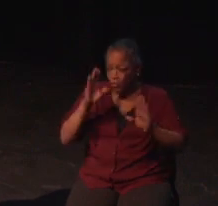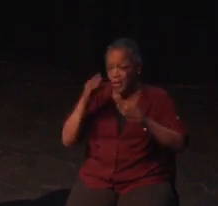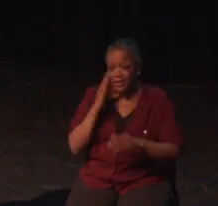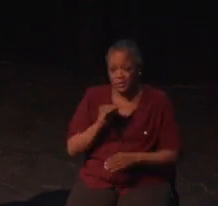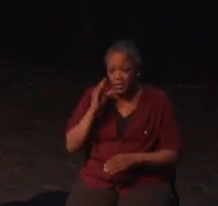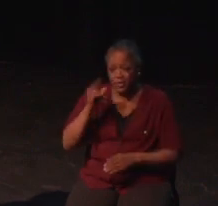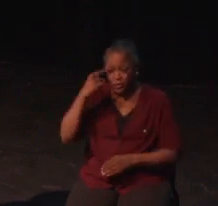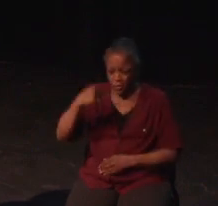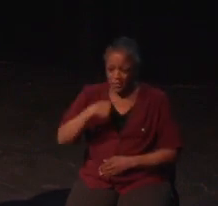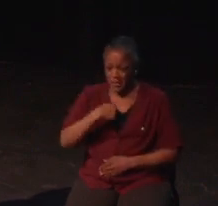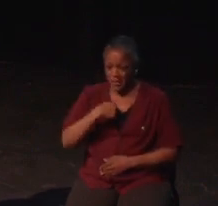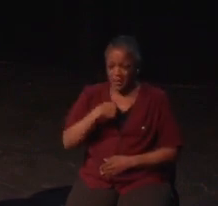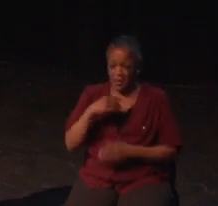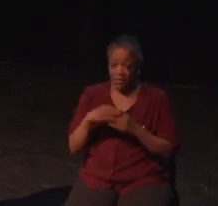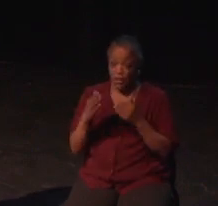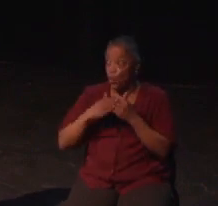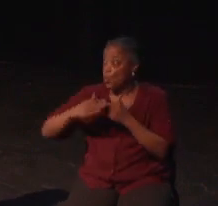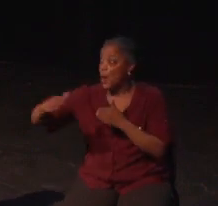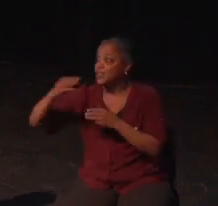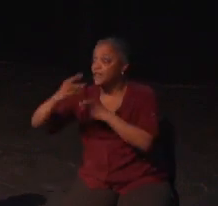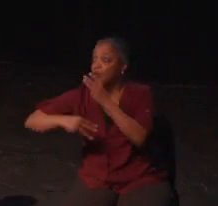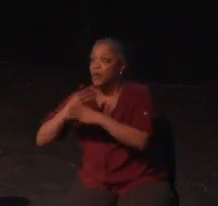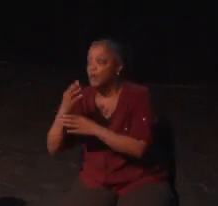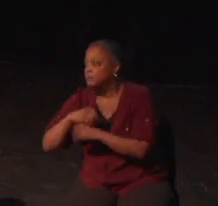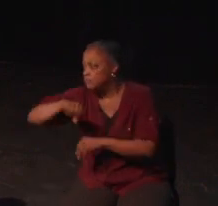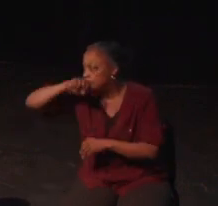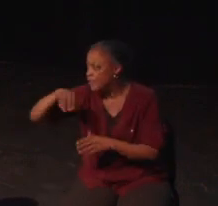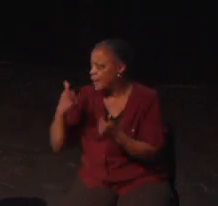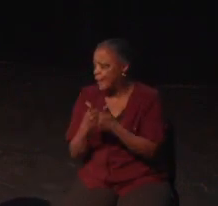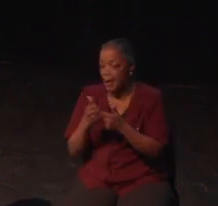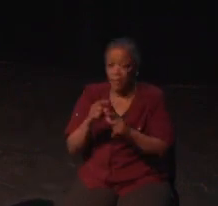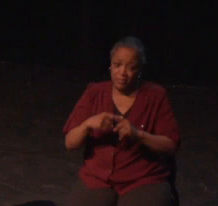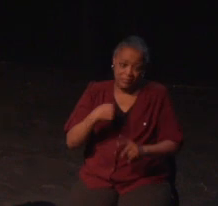At best, I can't process information or control the game effectively, and at worst,